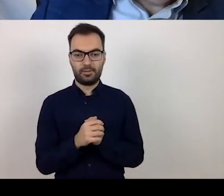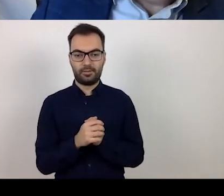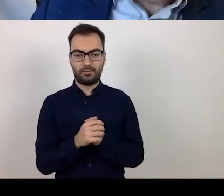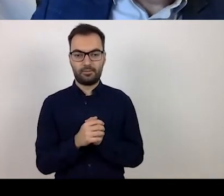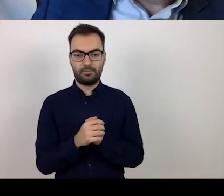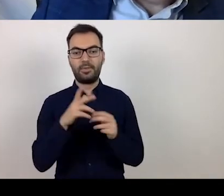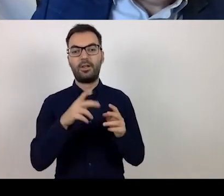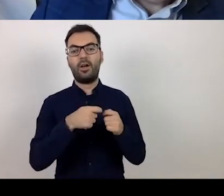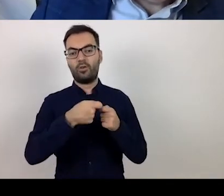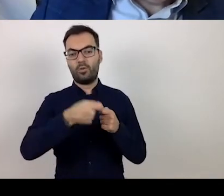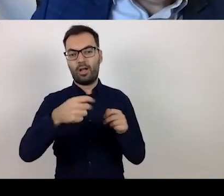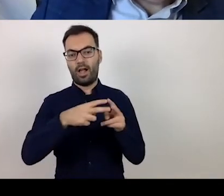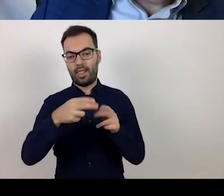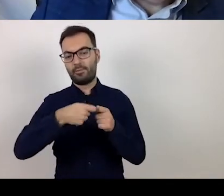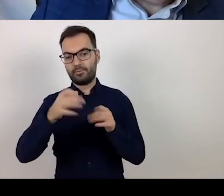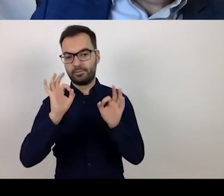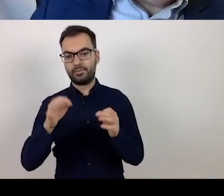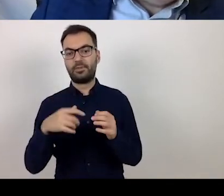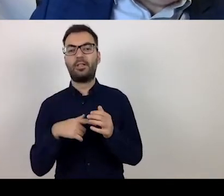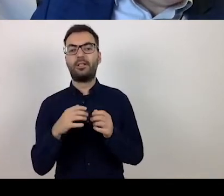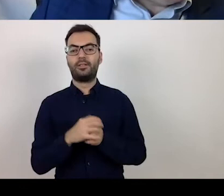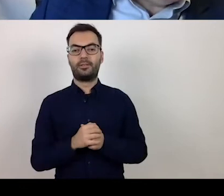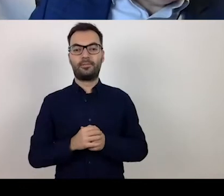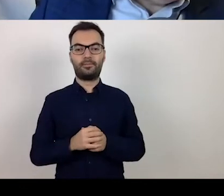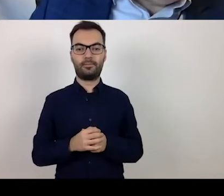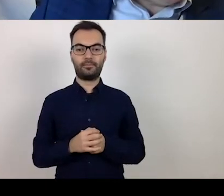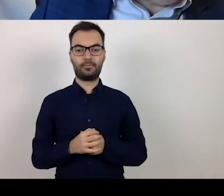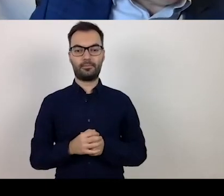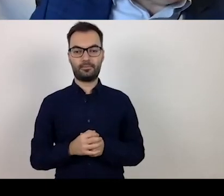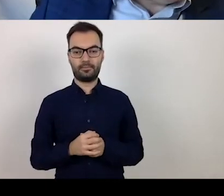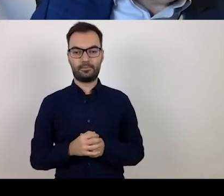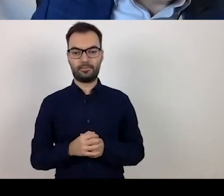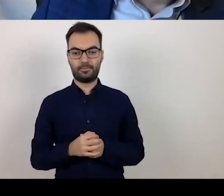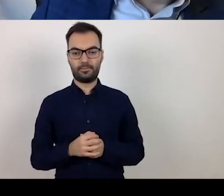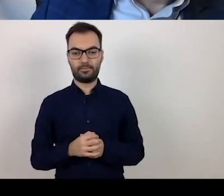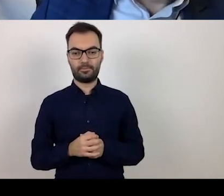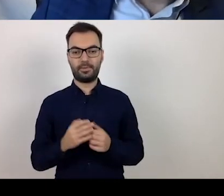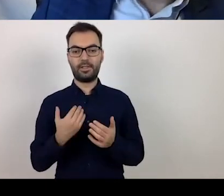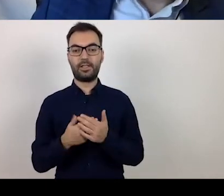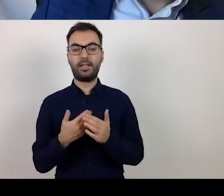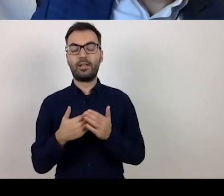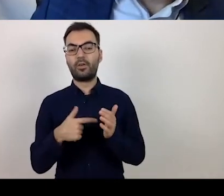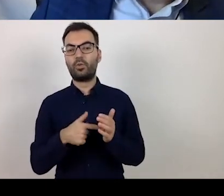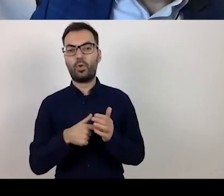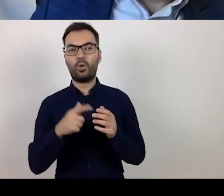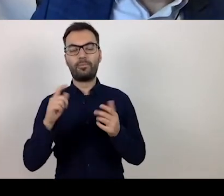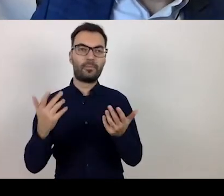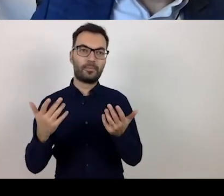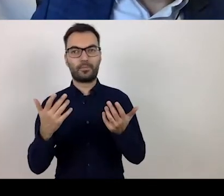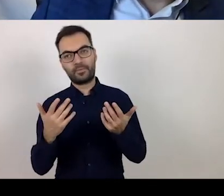The thing is, that, in a sense, it serves